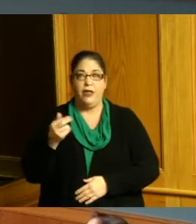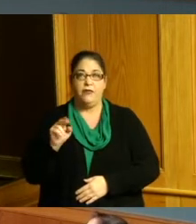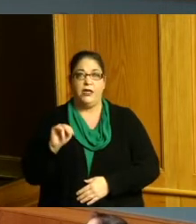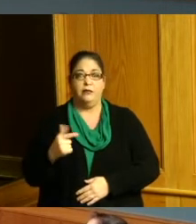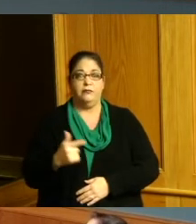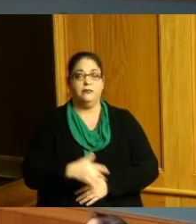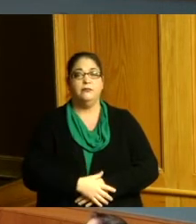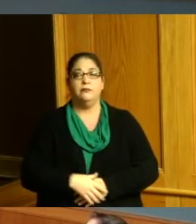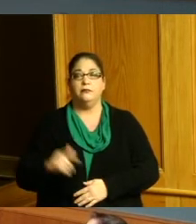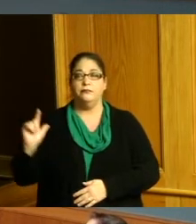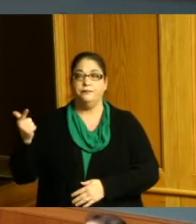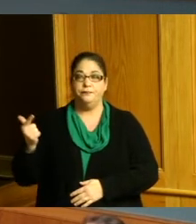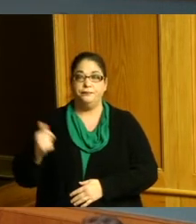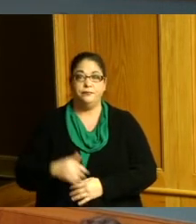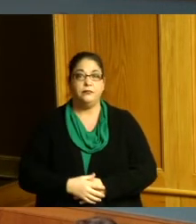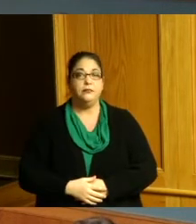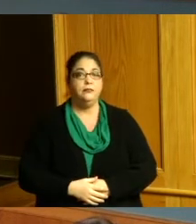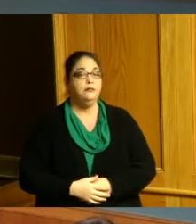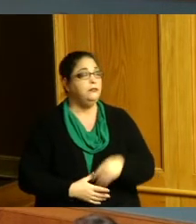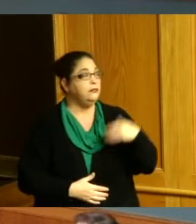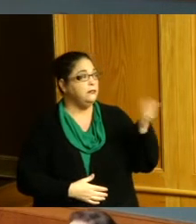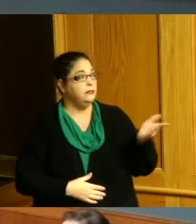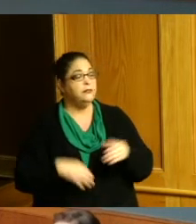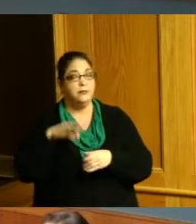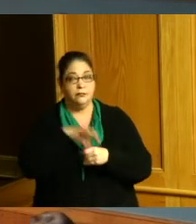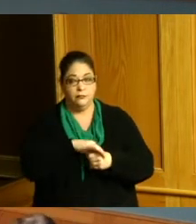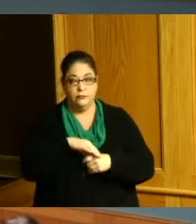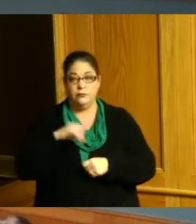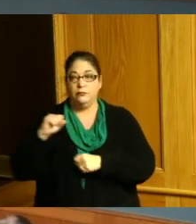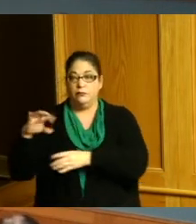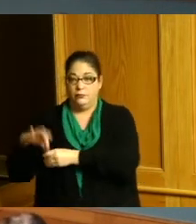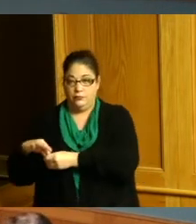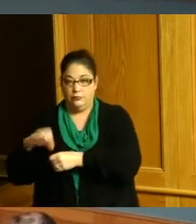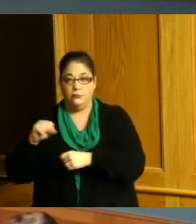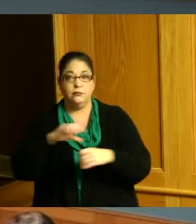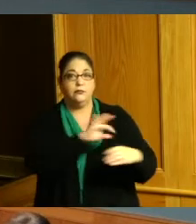second Commissioner Summerow Dumas yes Commissioner Reece yeah Commissioner Driehaus yes